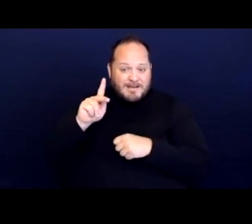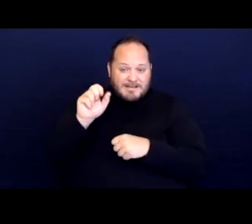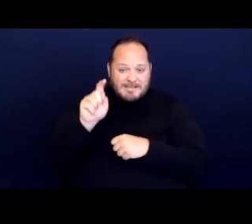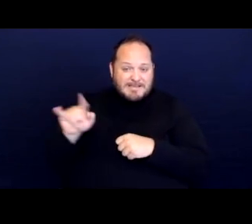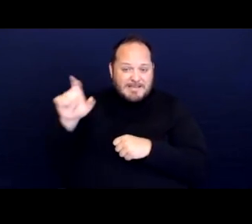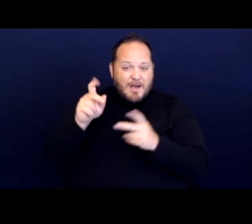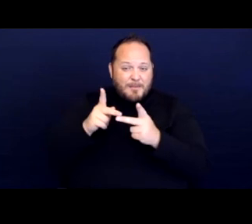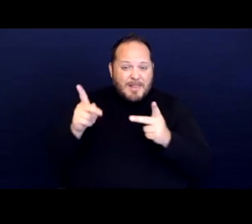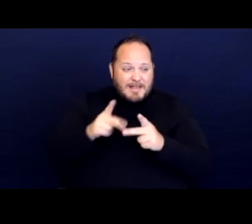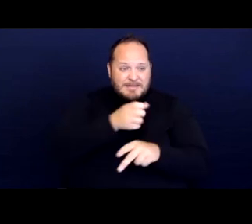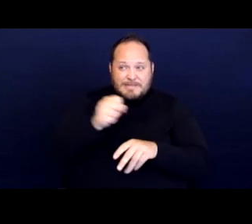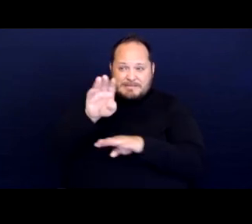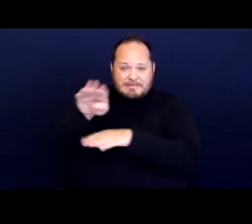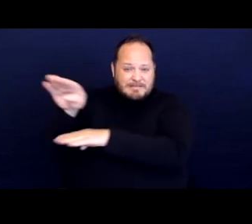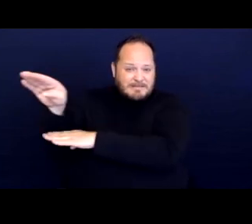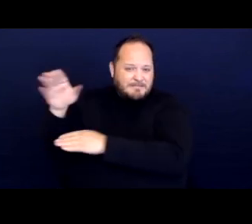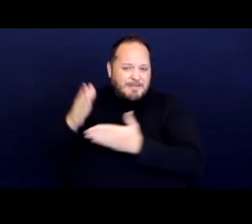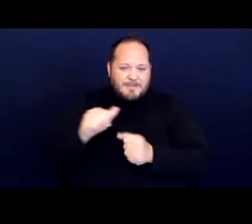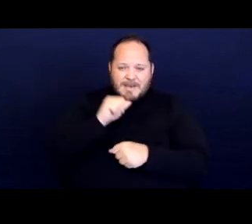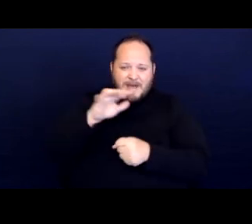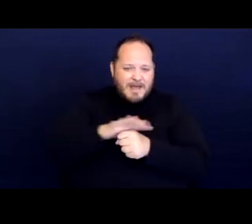based on their individual circumstances.